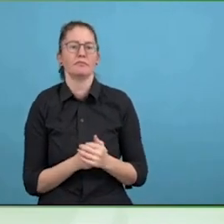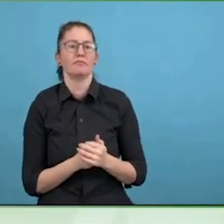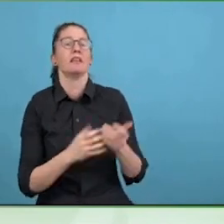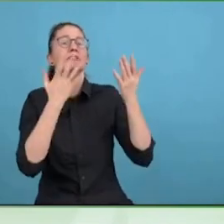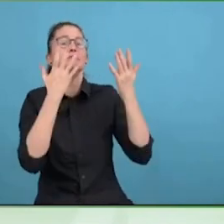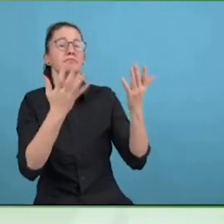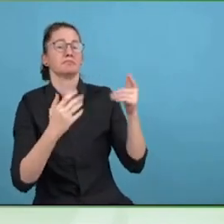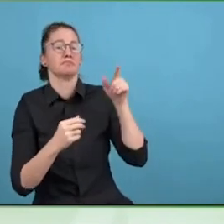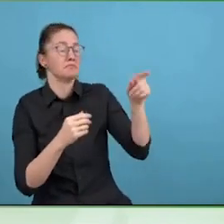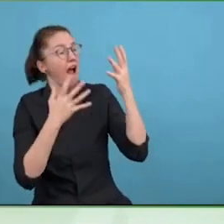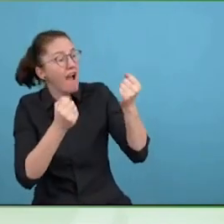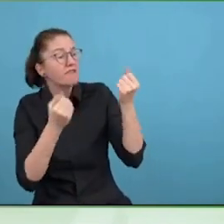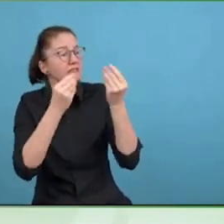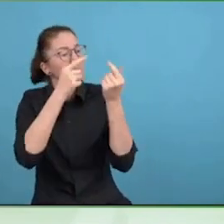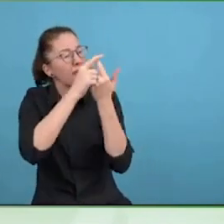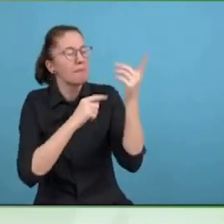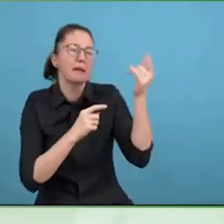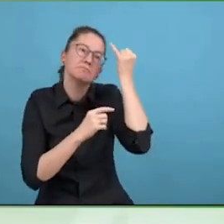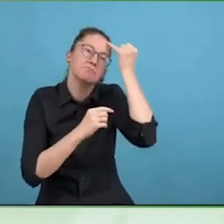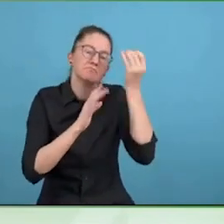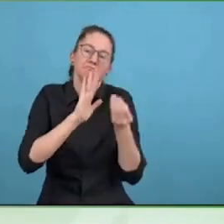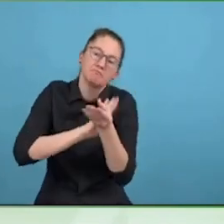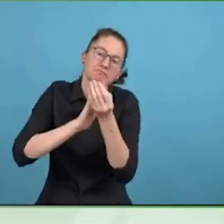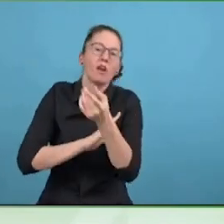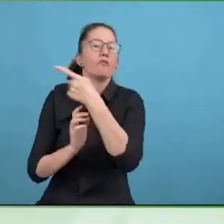the structures, processes, that your company excels at.